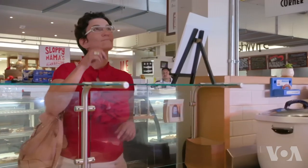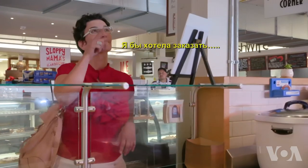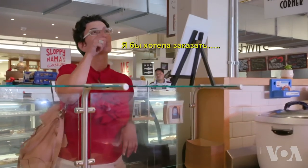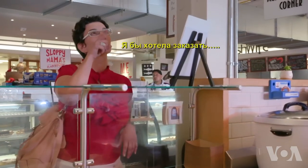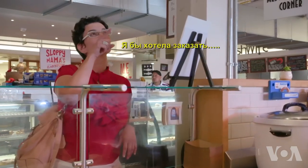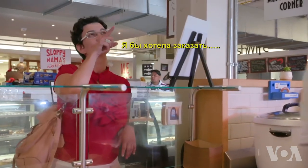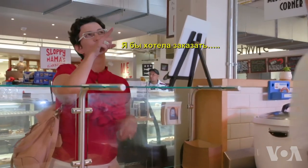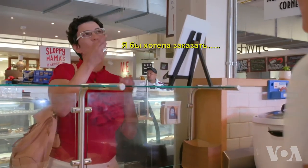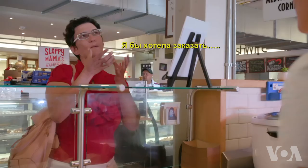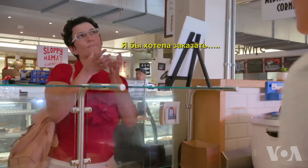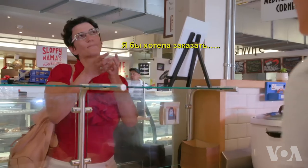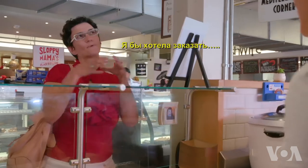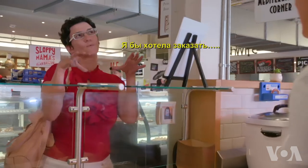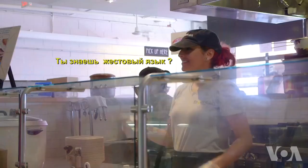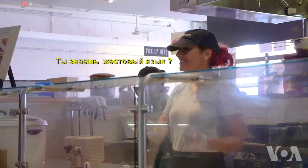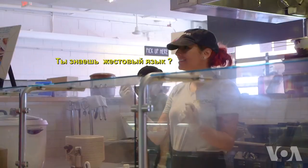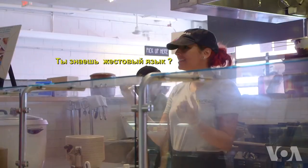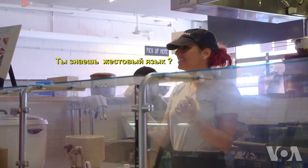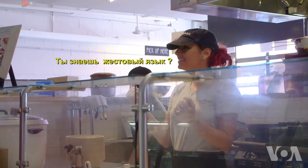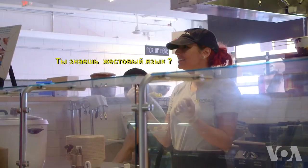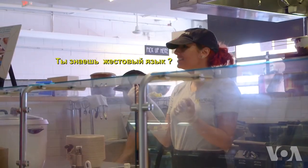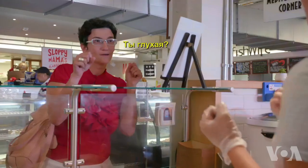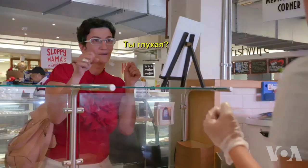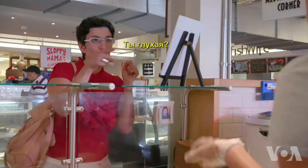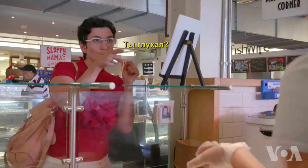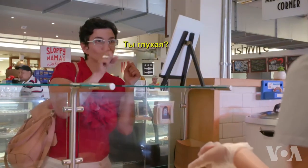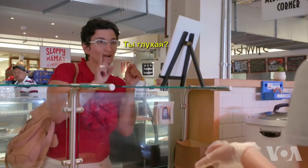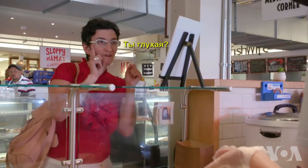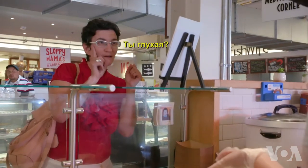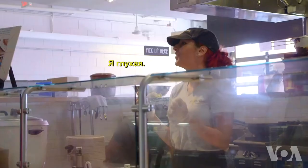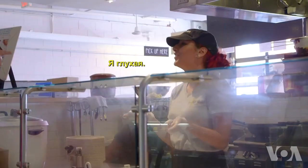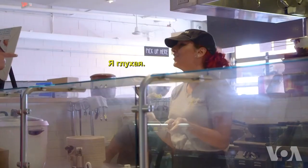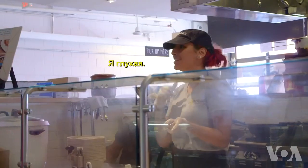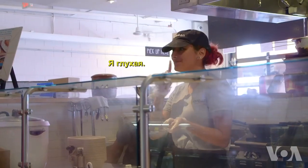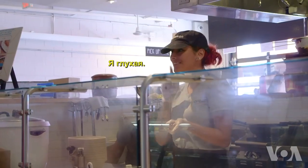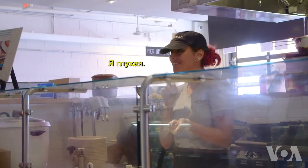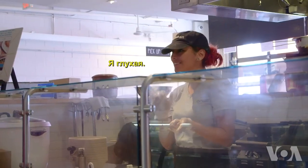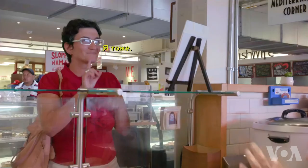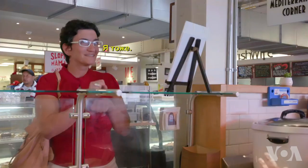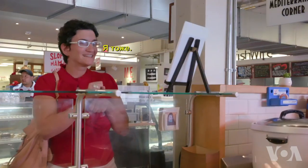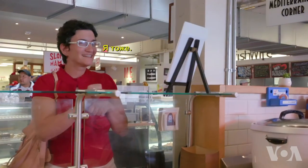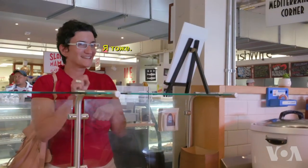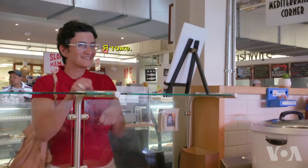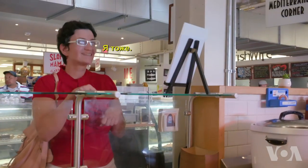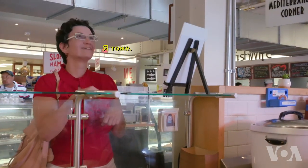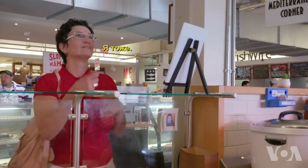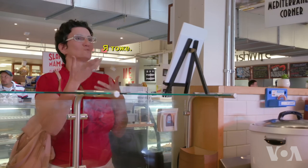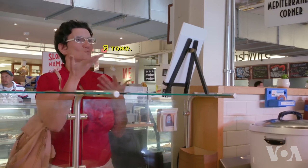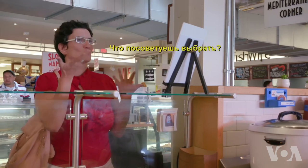I want a bowl. Do you sign? Are you deaf? I’m deaf. I’m deaf, too. True business, Yes!